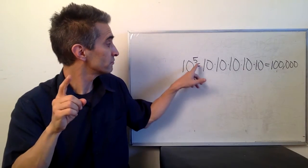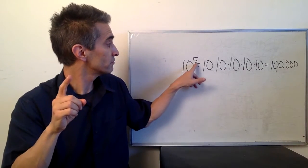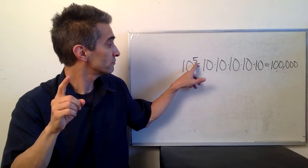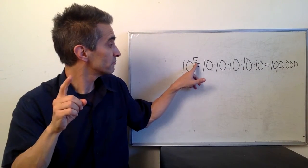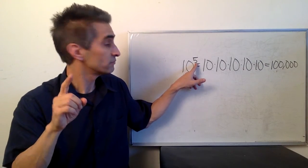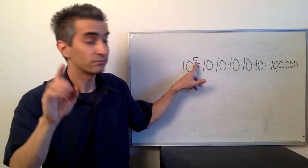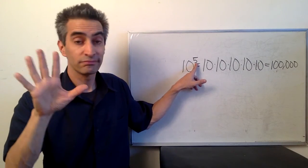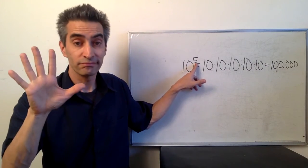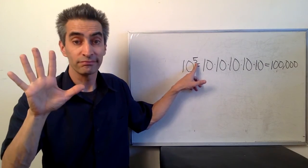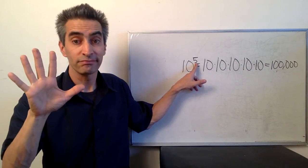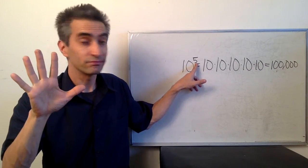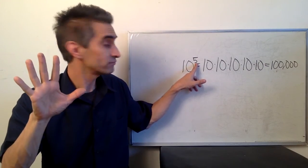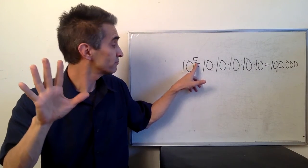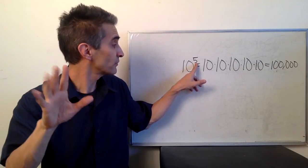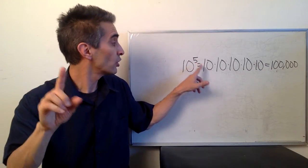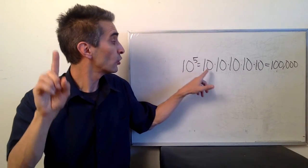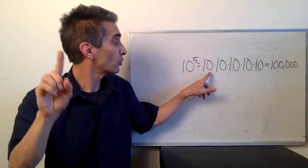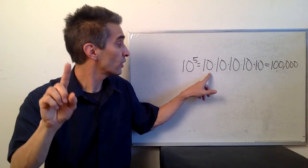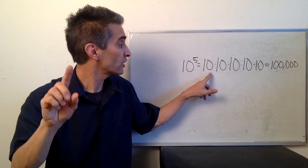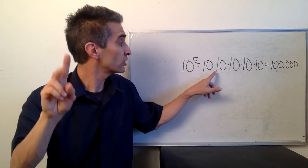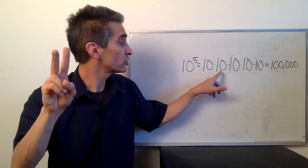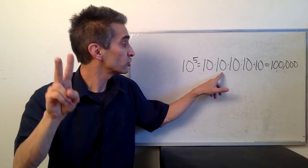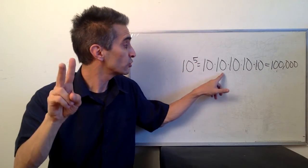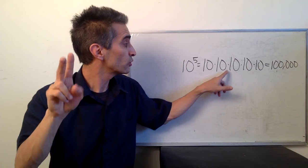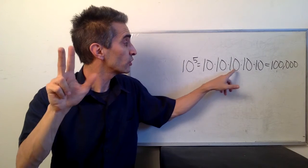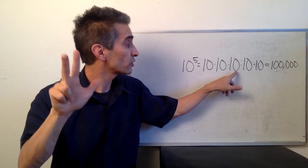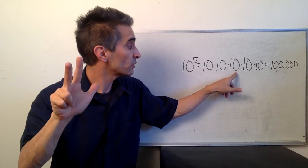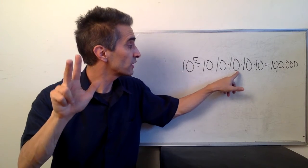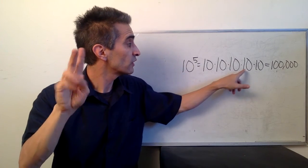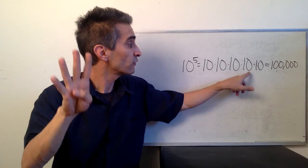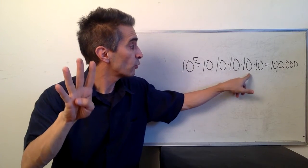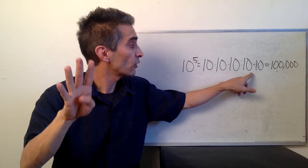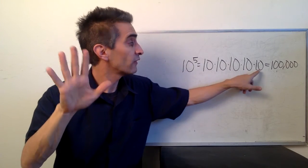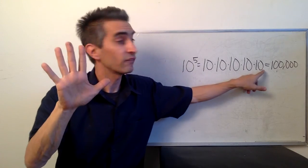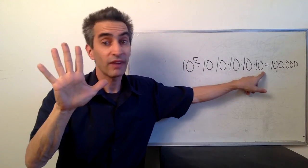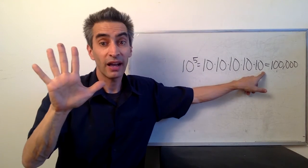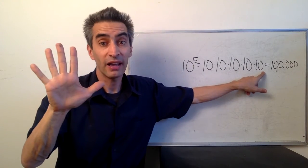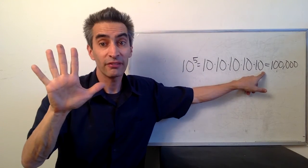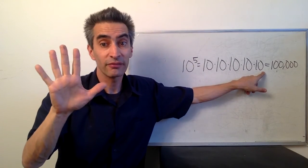5. 1,2,3,4,5 there.